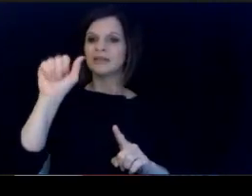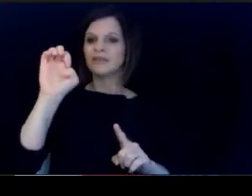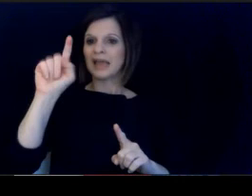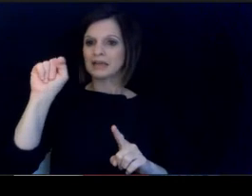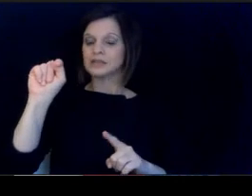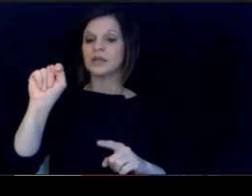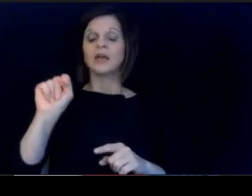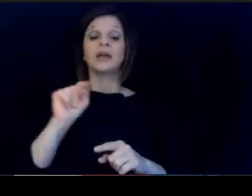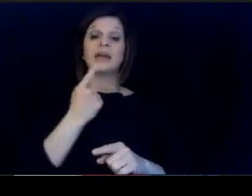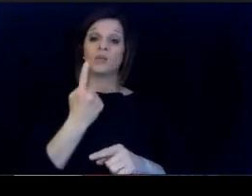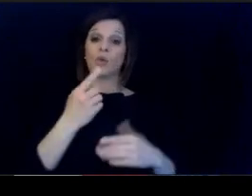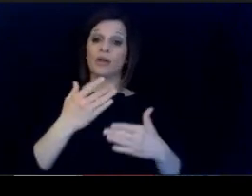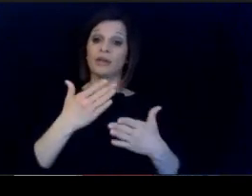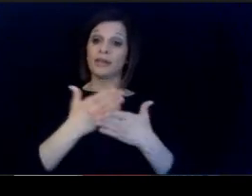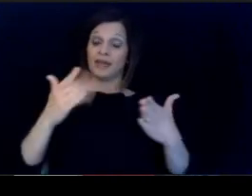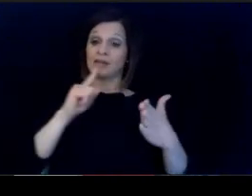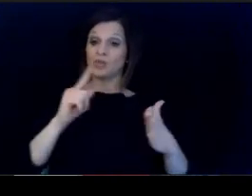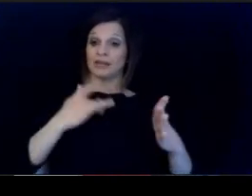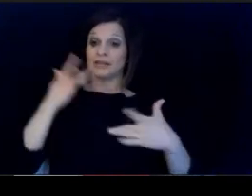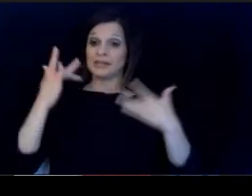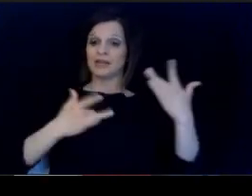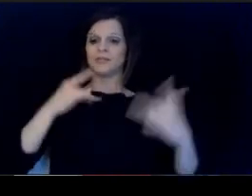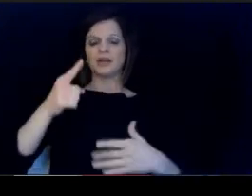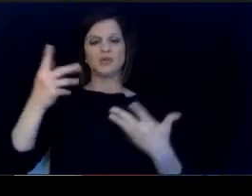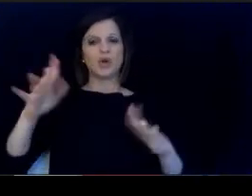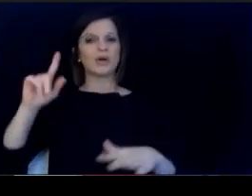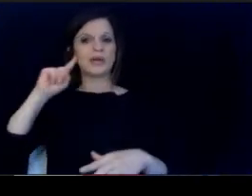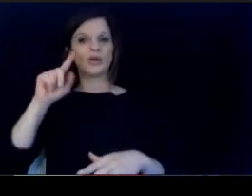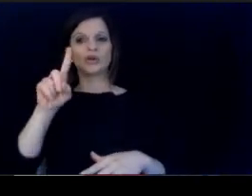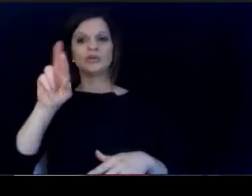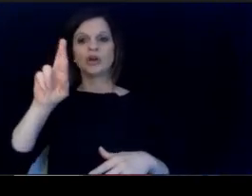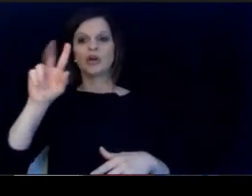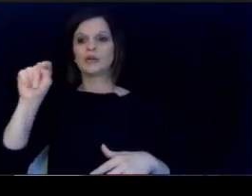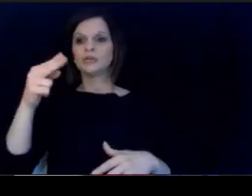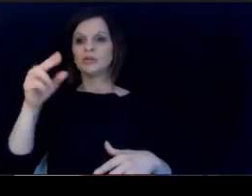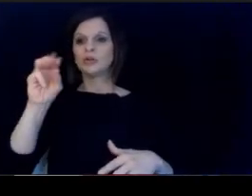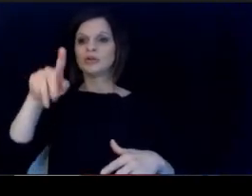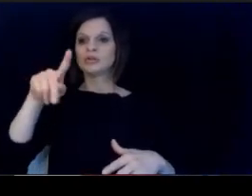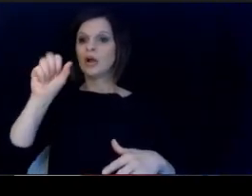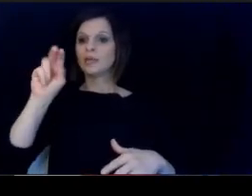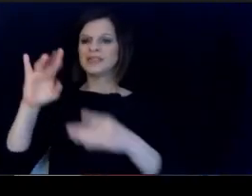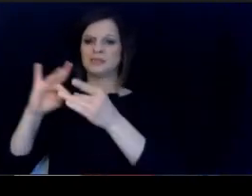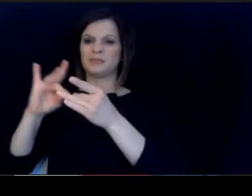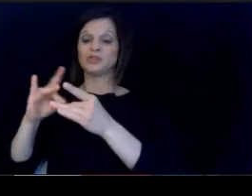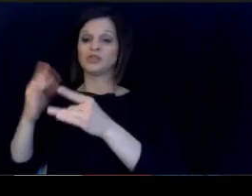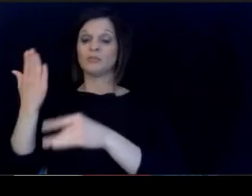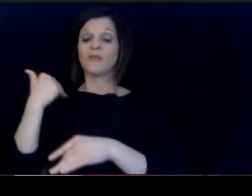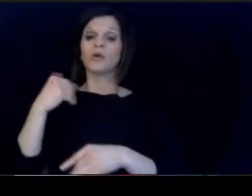excited about. As you heard, Doctor Thompson mentioned earlier. you have that mentor coaching part, but.